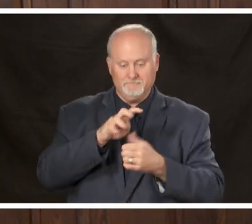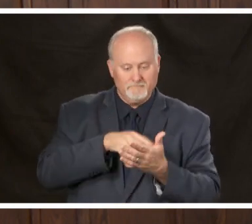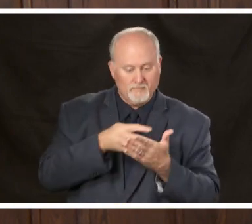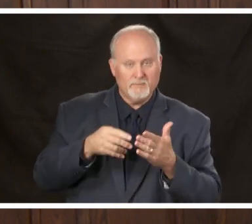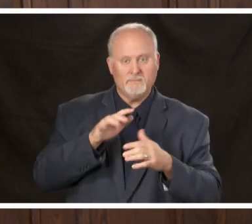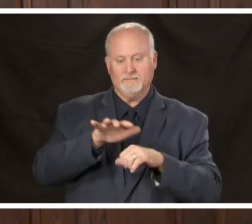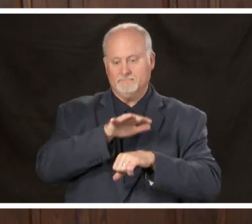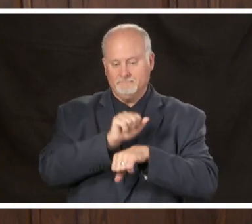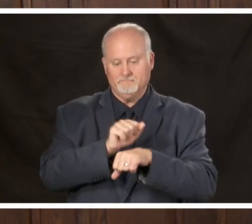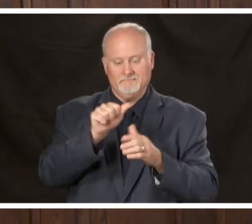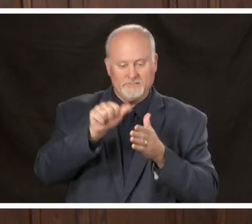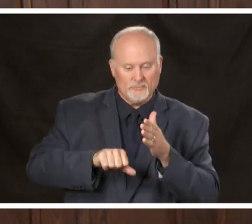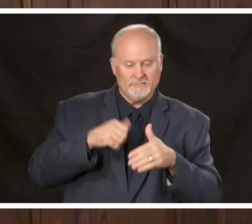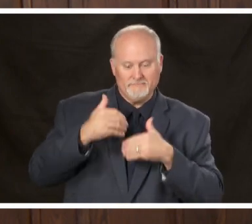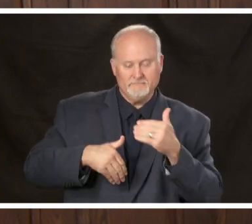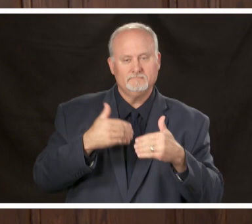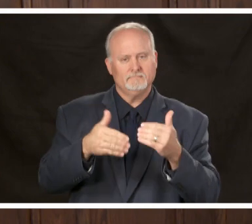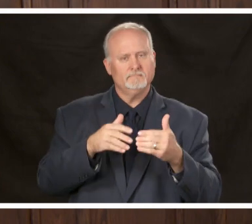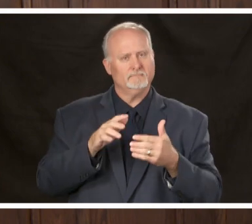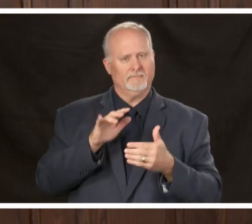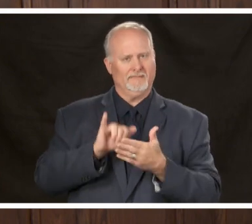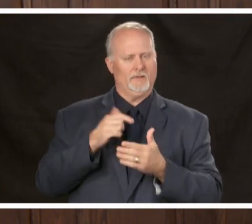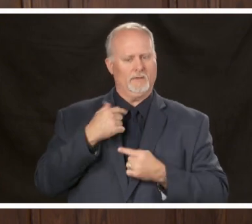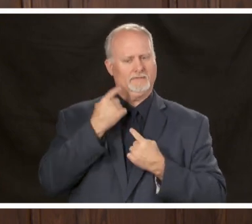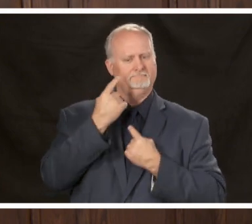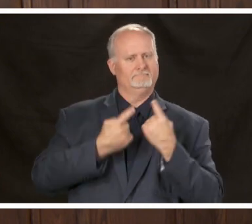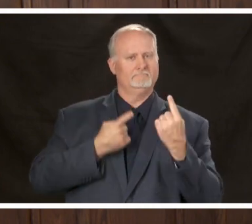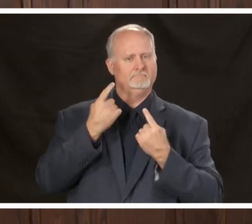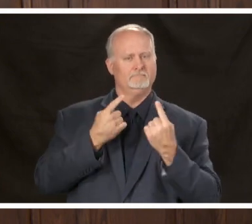you'll see that that is a consideration so things won't look like they did